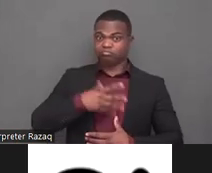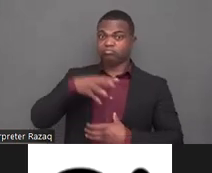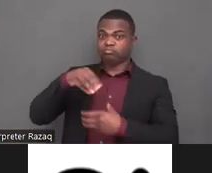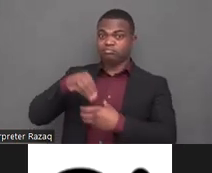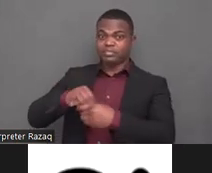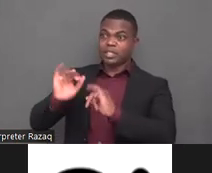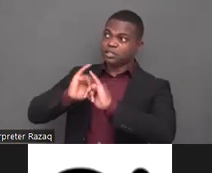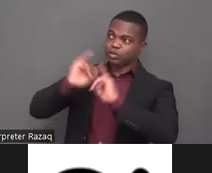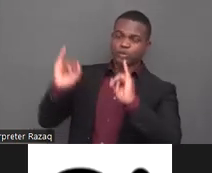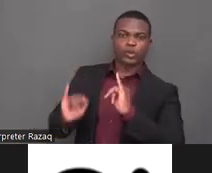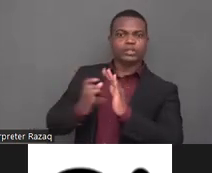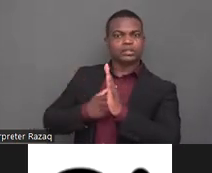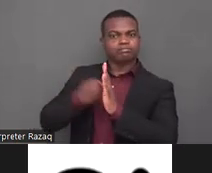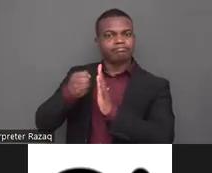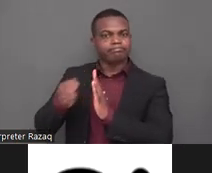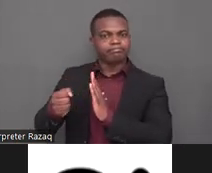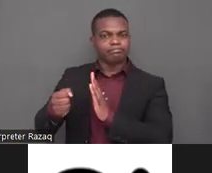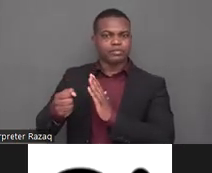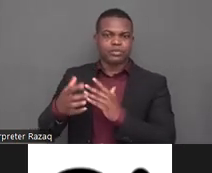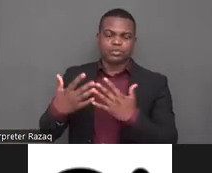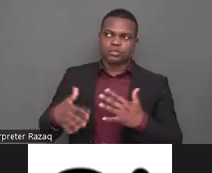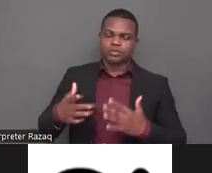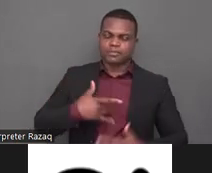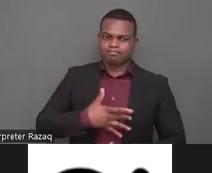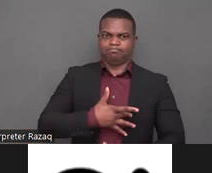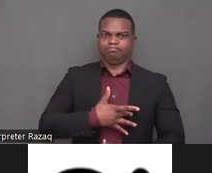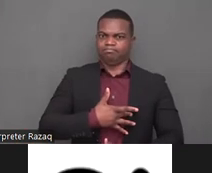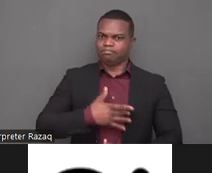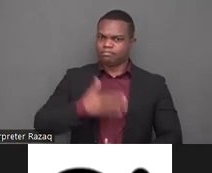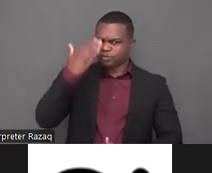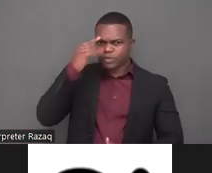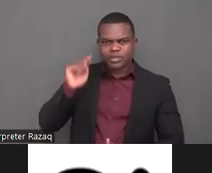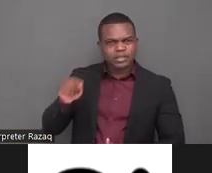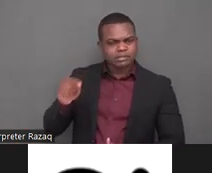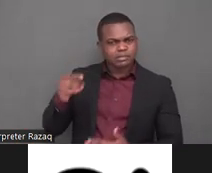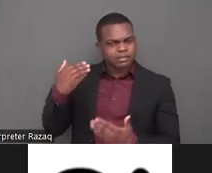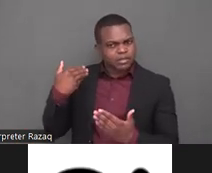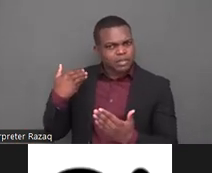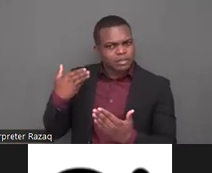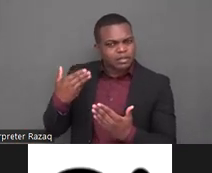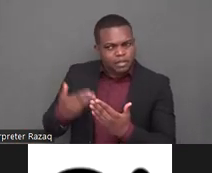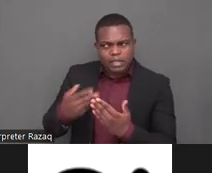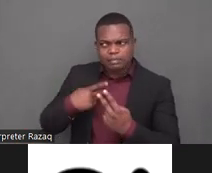we we are closer by putting out these draft guidelines which will then be issued in final form